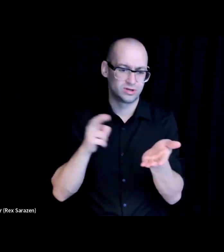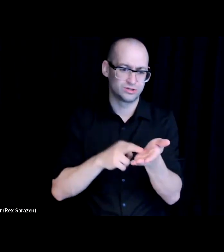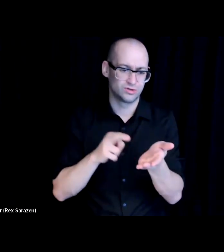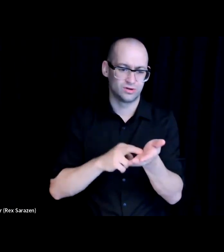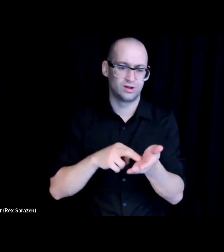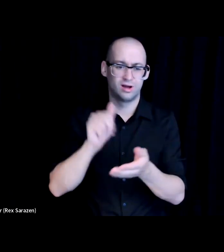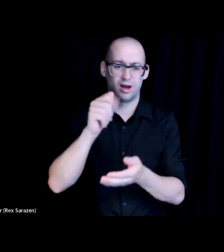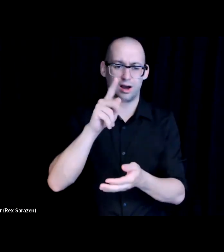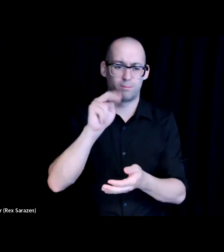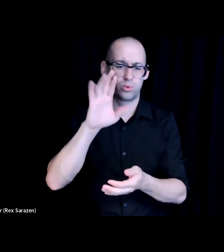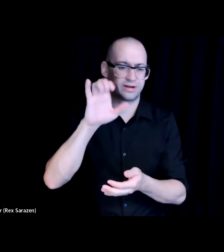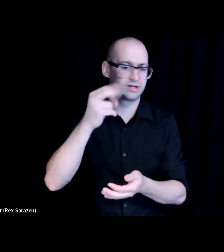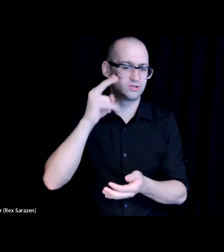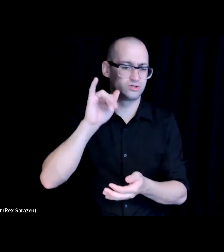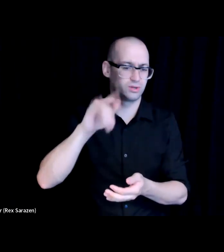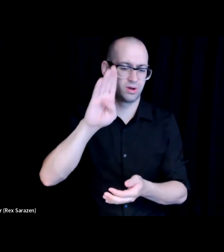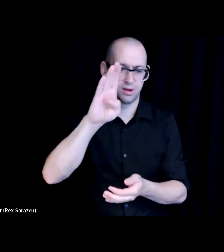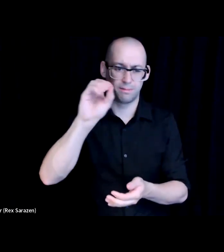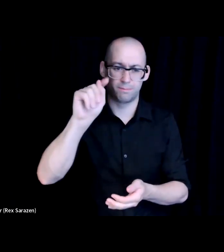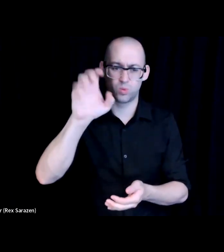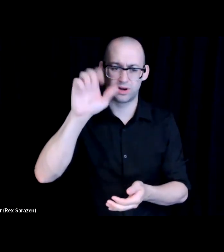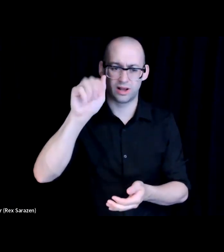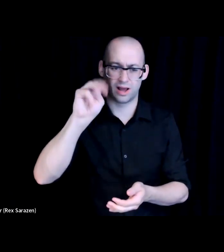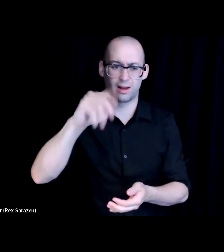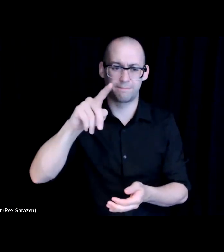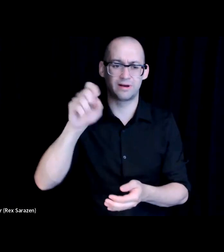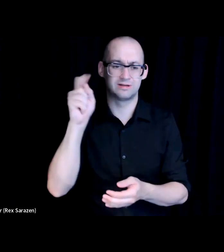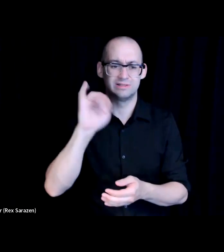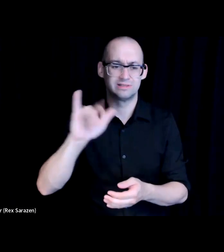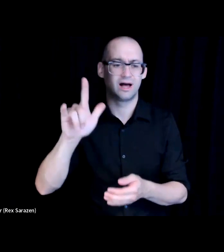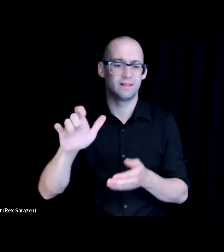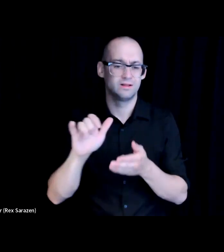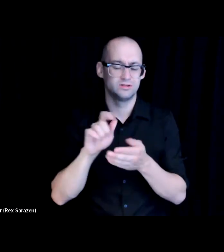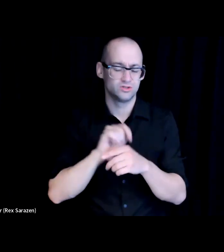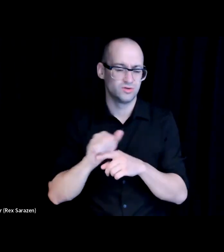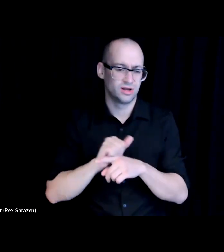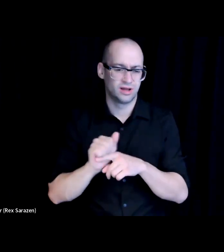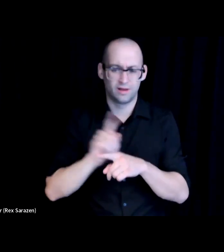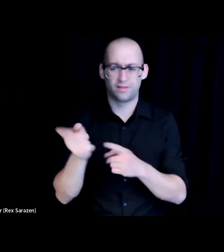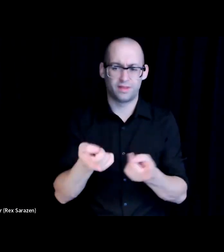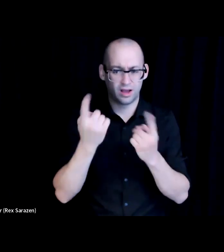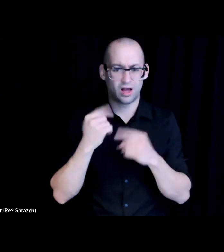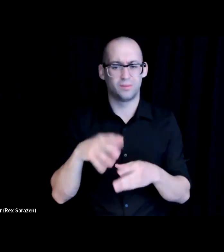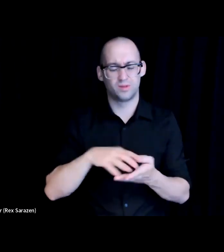style training where these young people come for 12 weeks they learn different competencies from internal things.